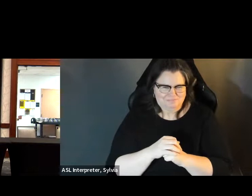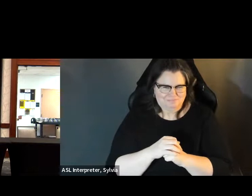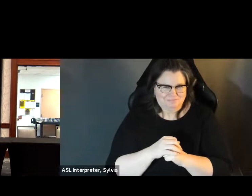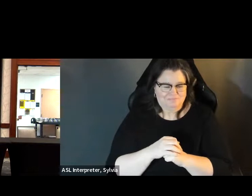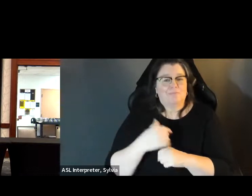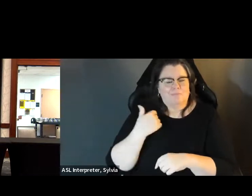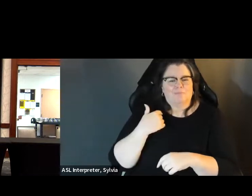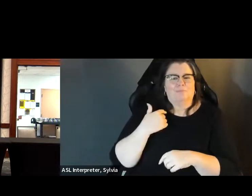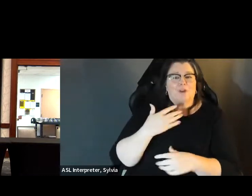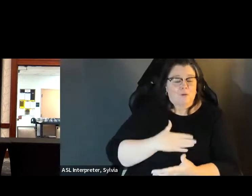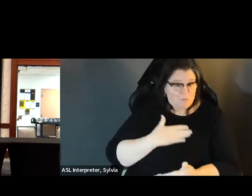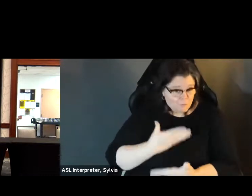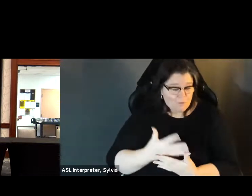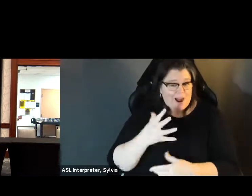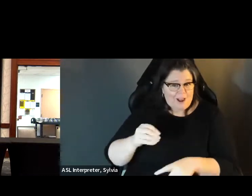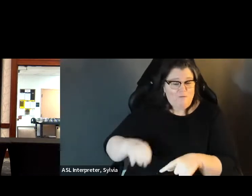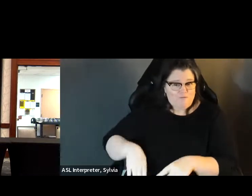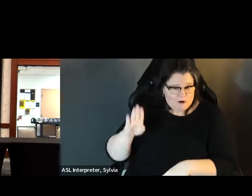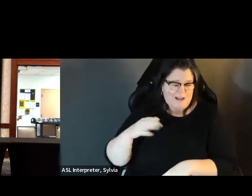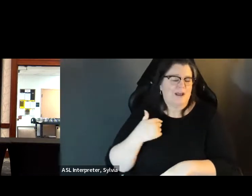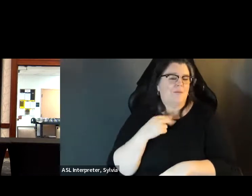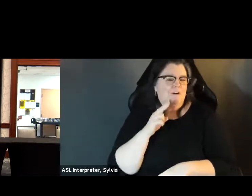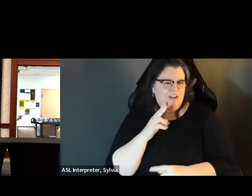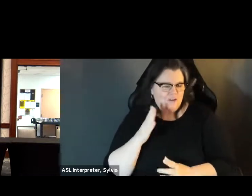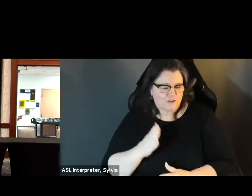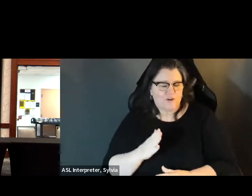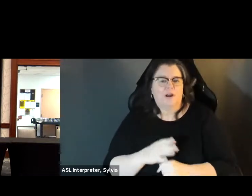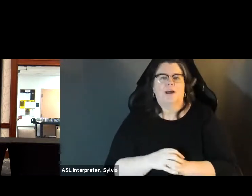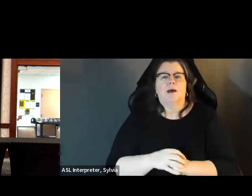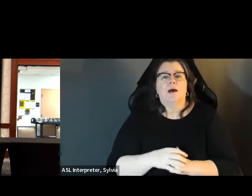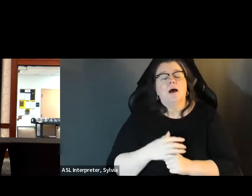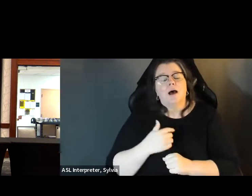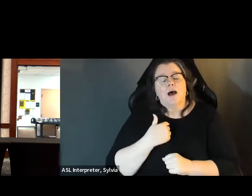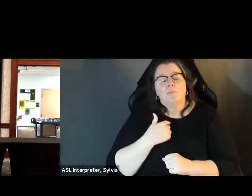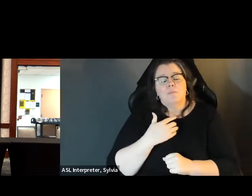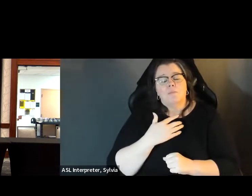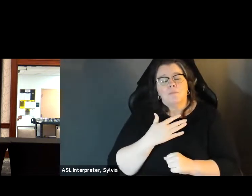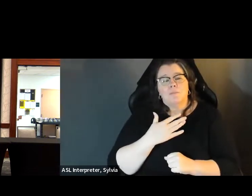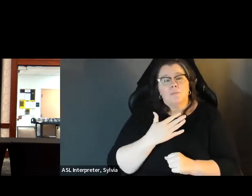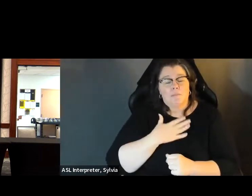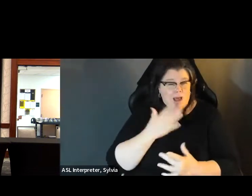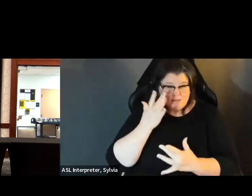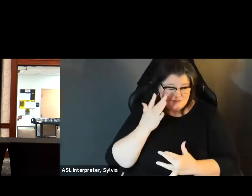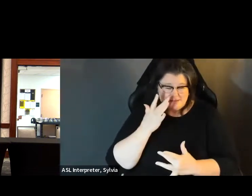Professional friend of 22 years. Name is also Emily. , friend of 22 years name is also I was a born and raised vegetarian. I have a condition that causes my bone.